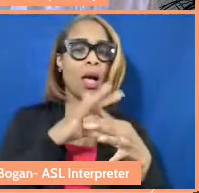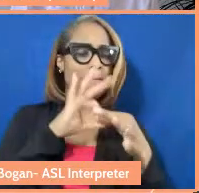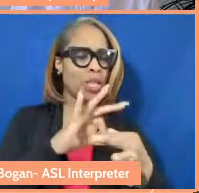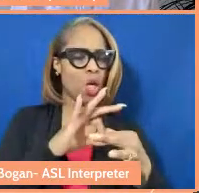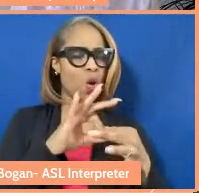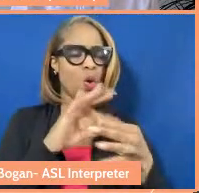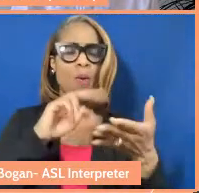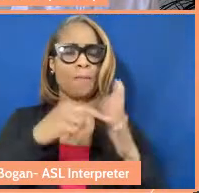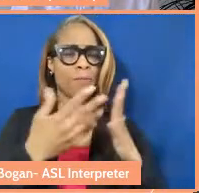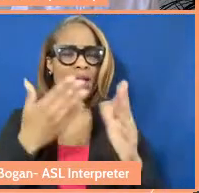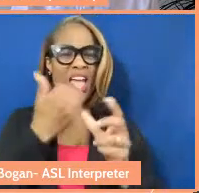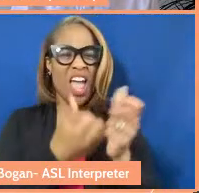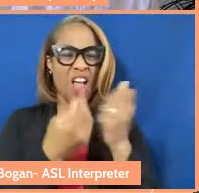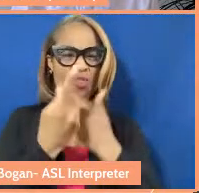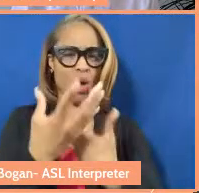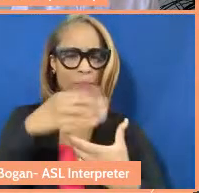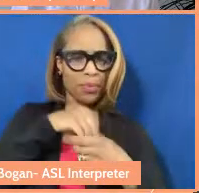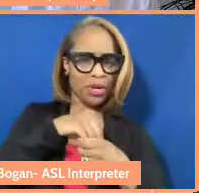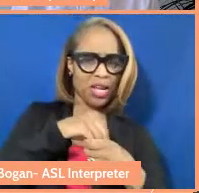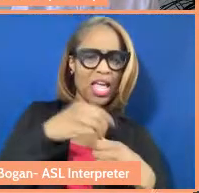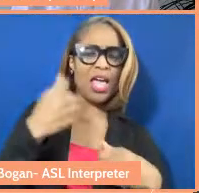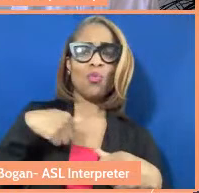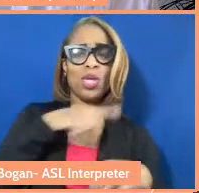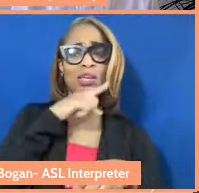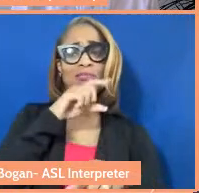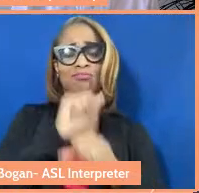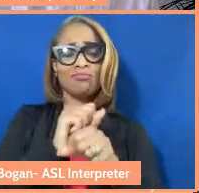that we care about everybody. I'll just end by I was in